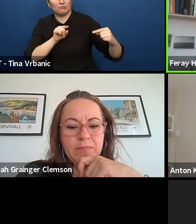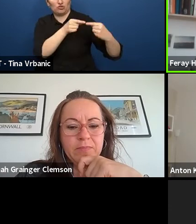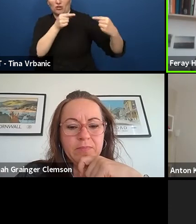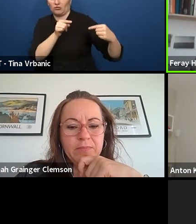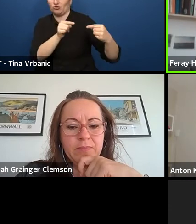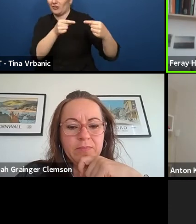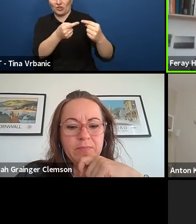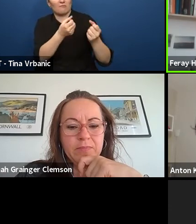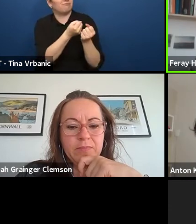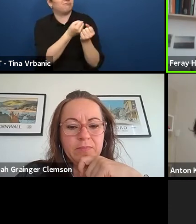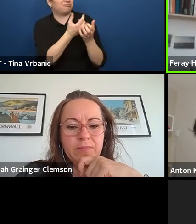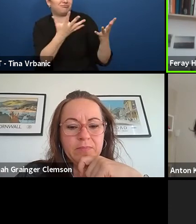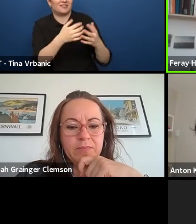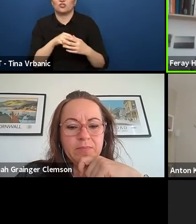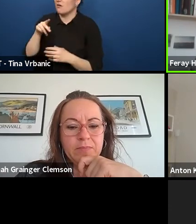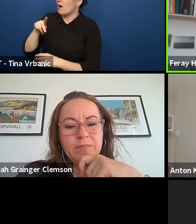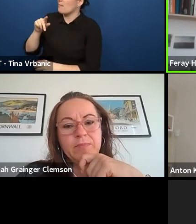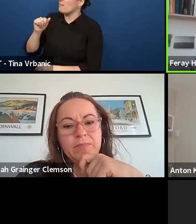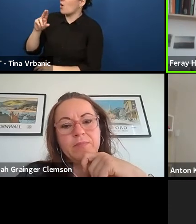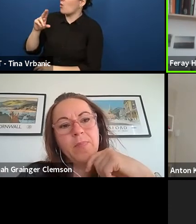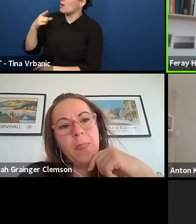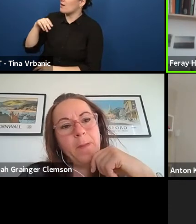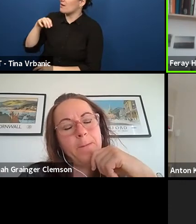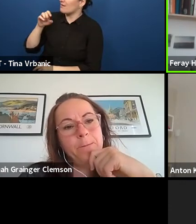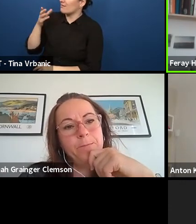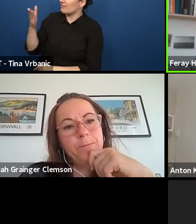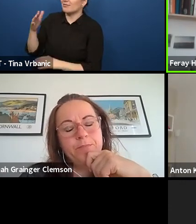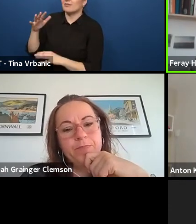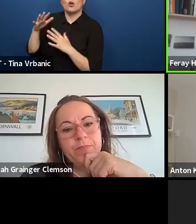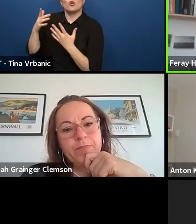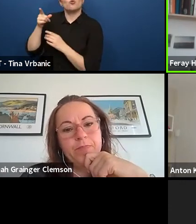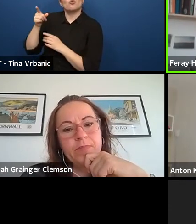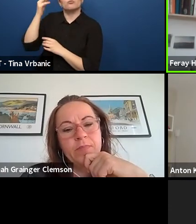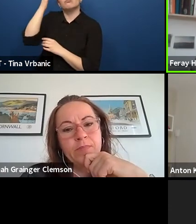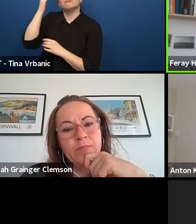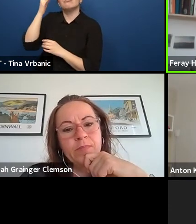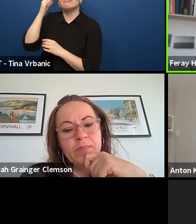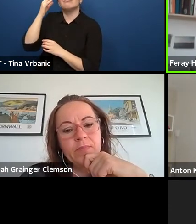about your experiences on this tension between having a safe space